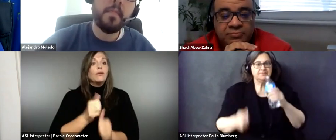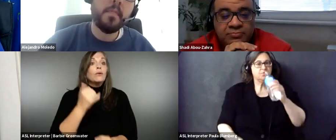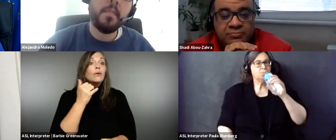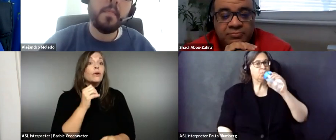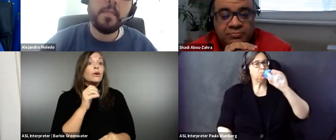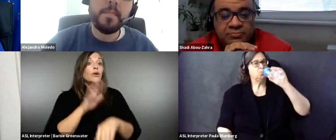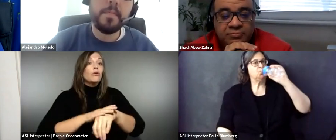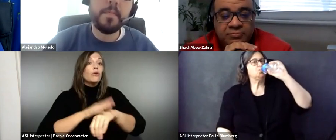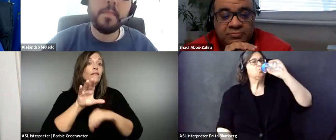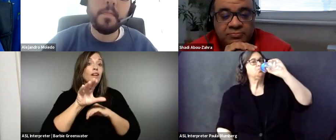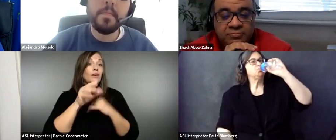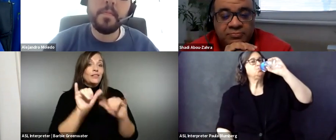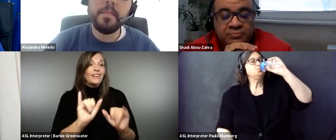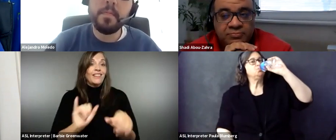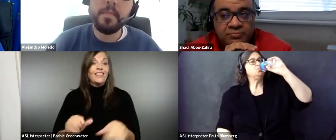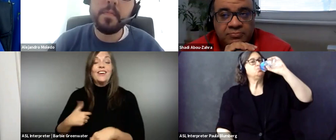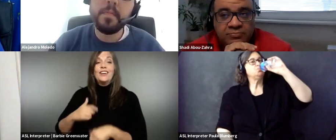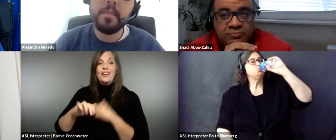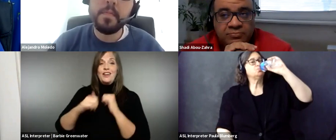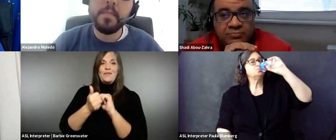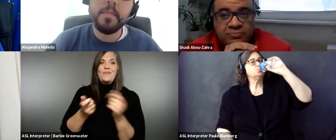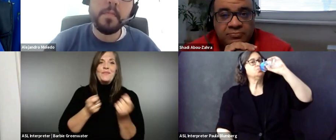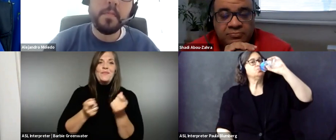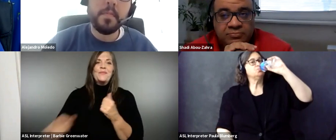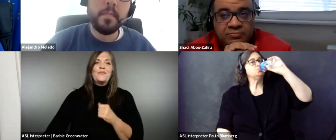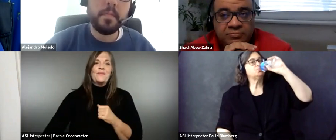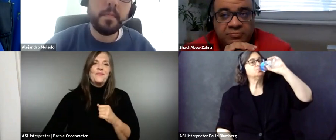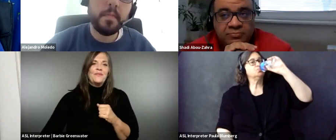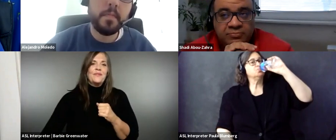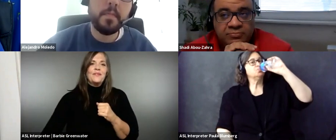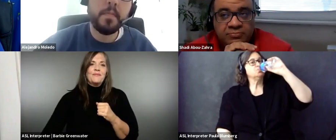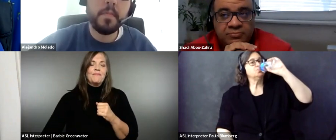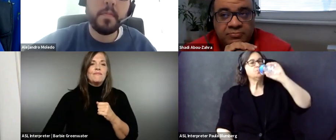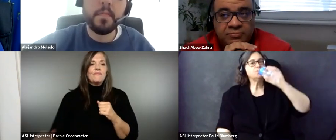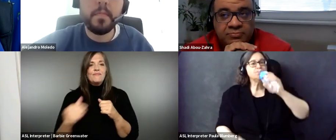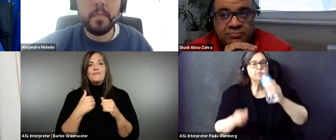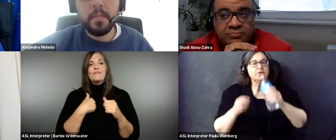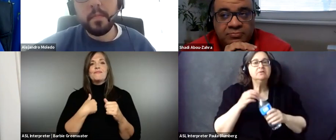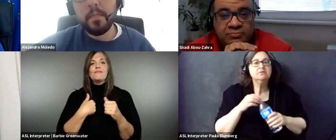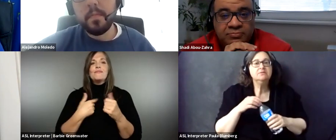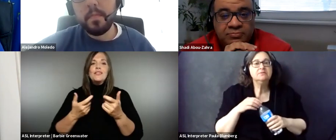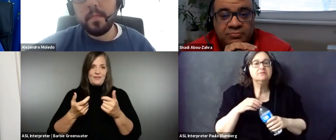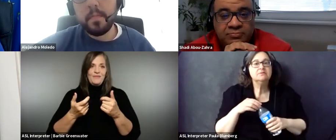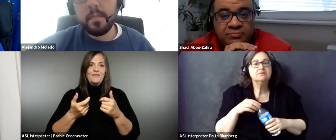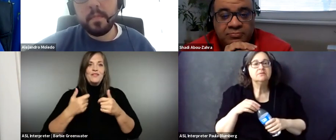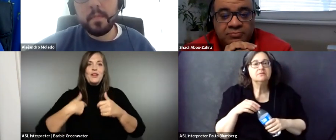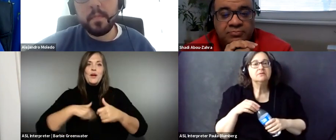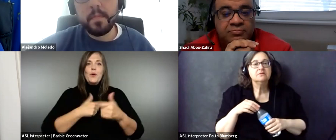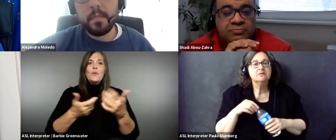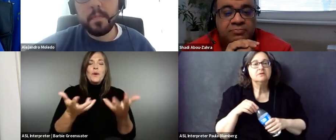all these actors playing together. And certification is, of course, a way to improve how we all manage to test